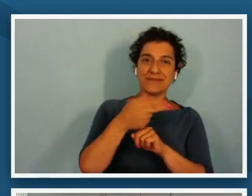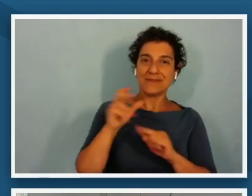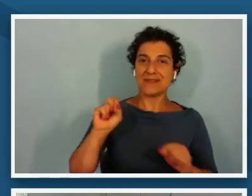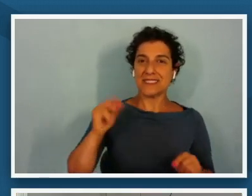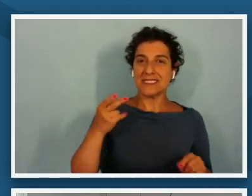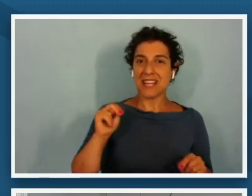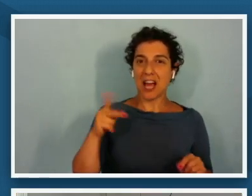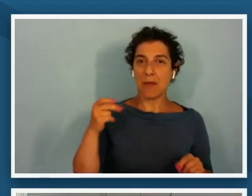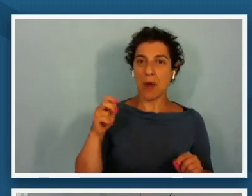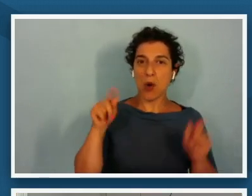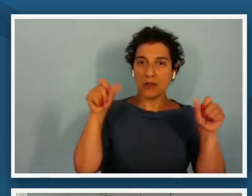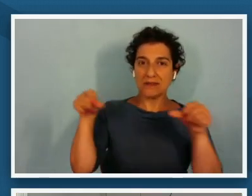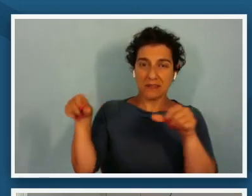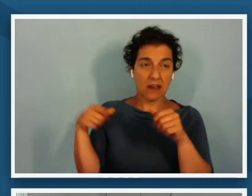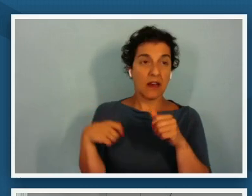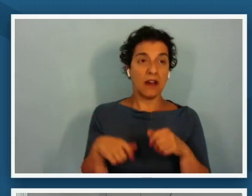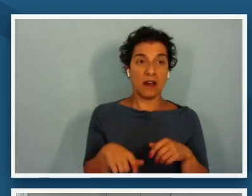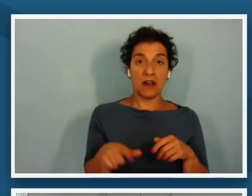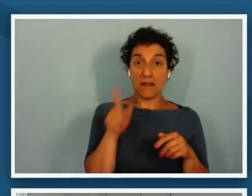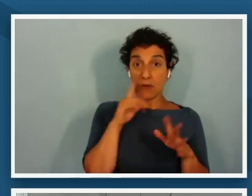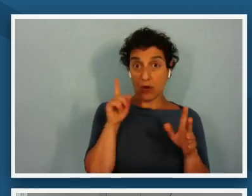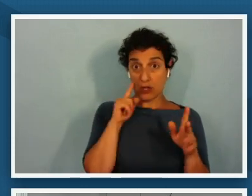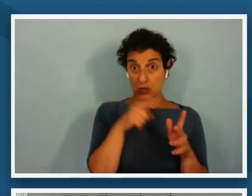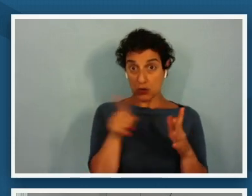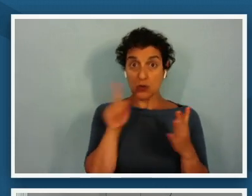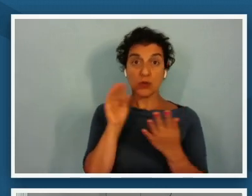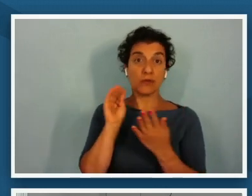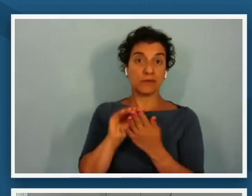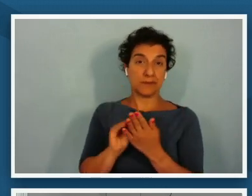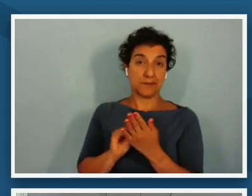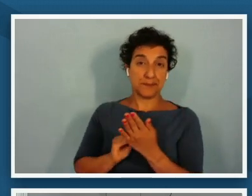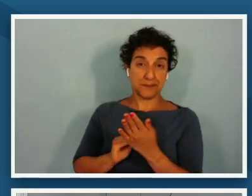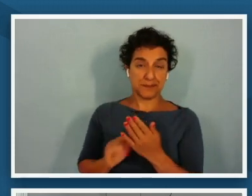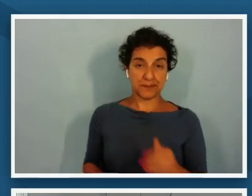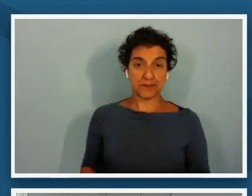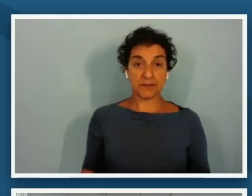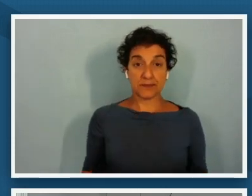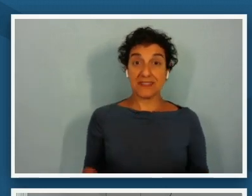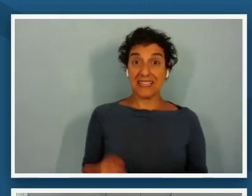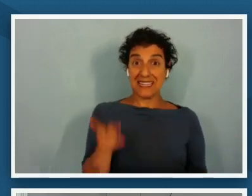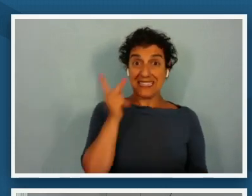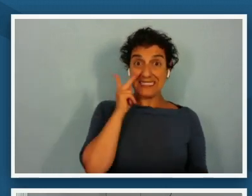to just kind of do some quick note-taking um so whenever you see a